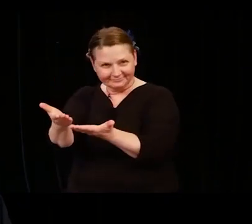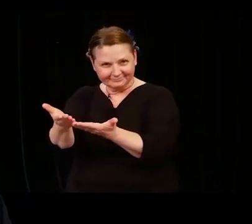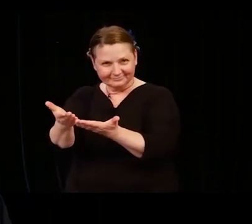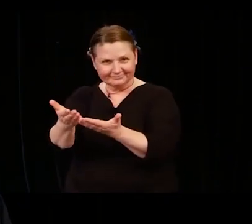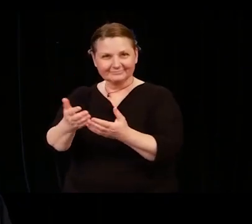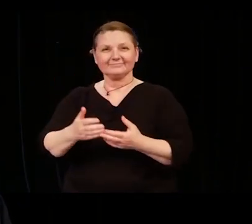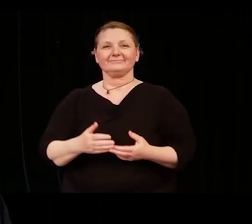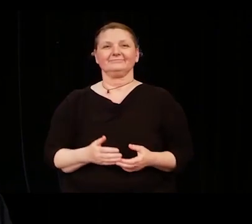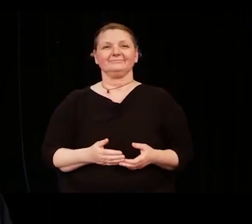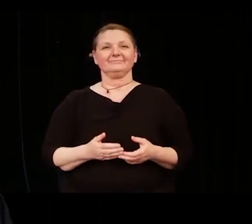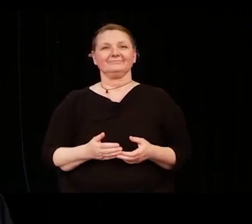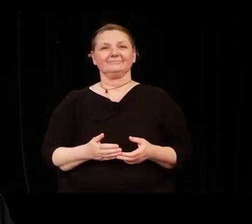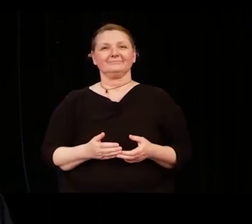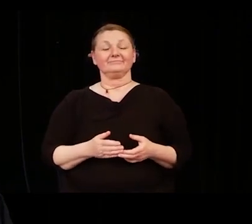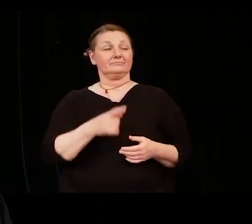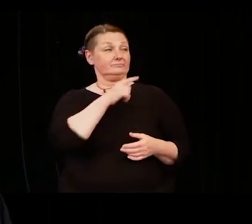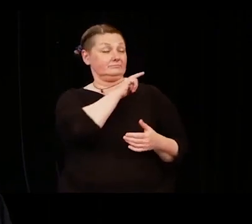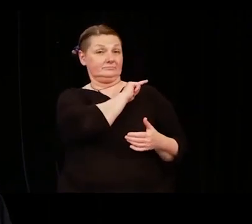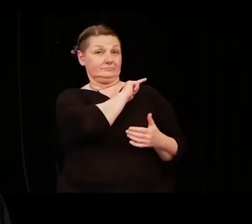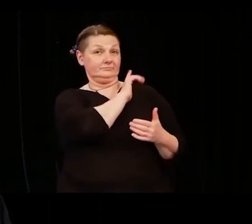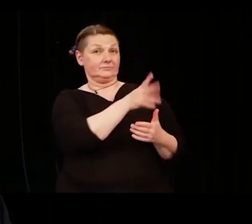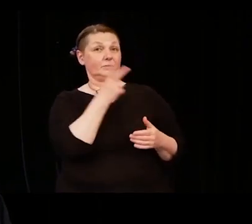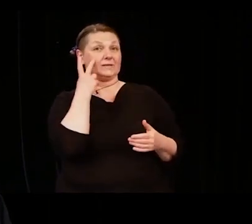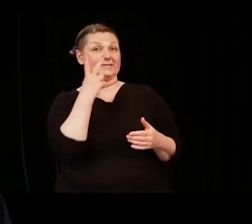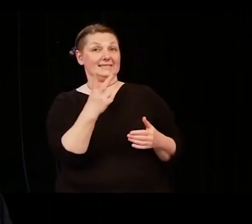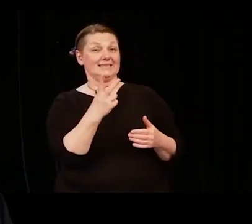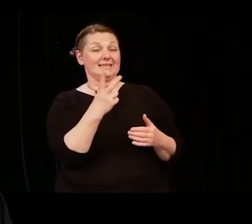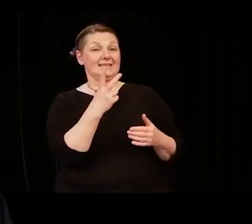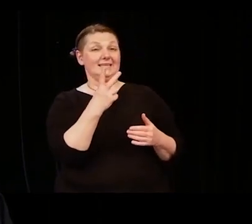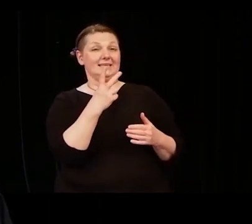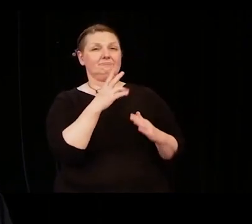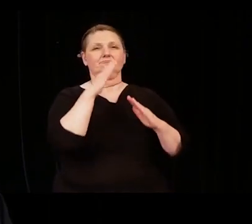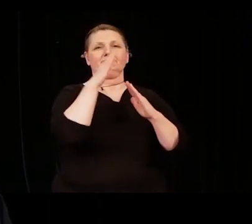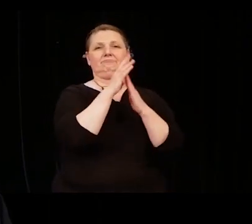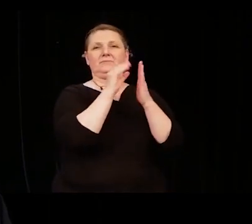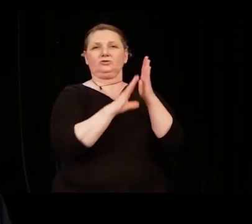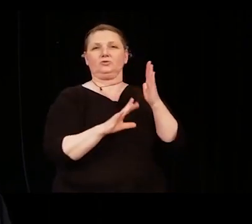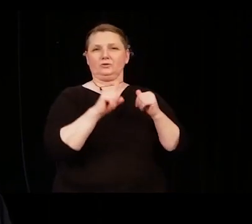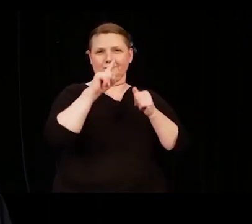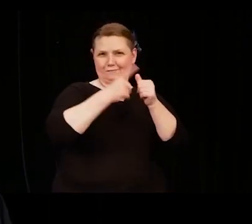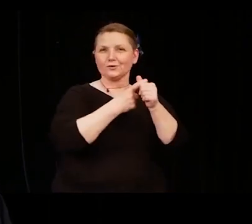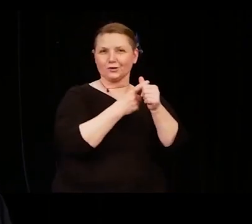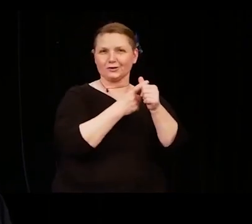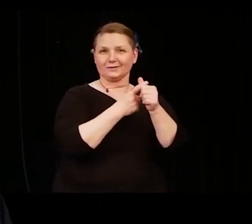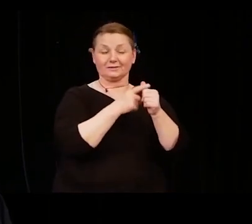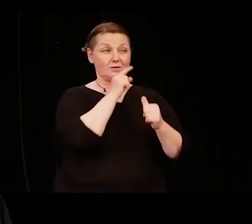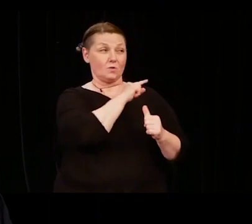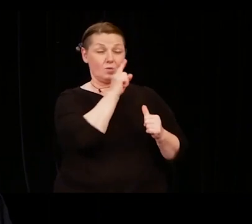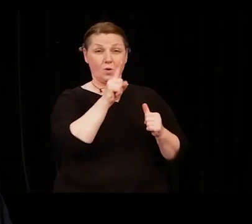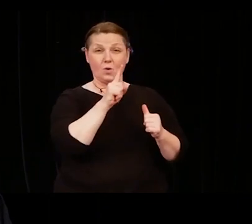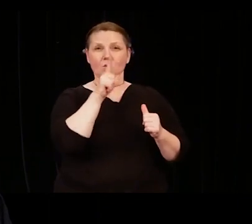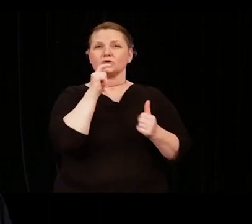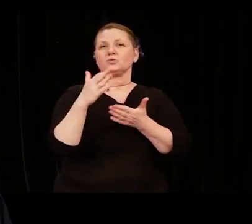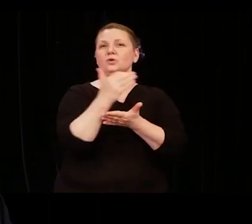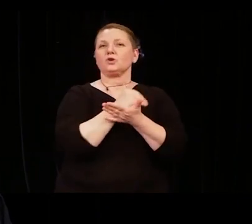The graduates will be led by their class valedictorians. These are students who have earned 30 or more credits at Holyoke